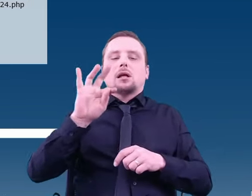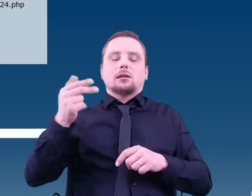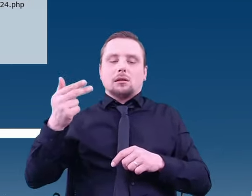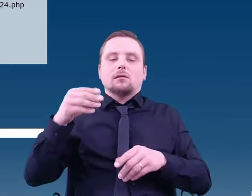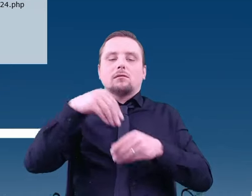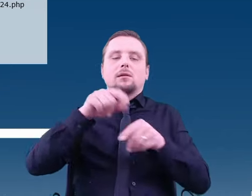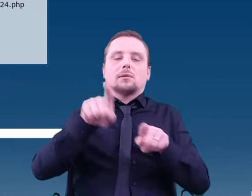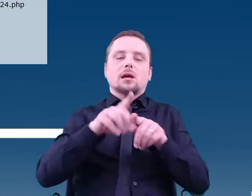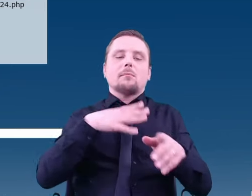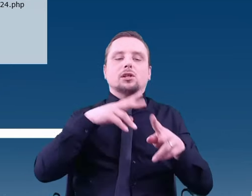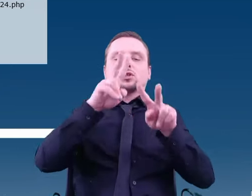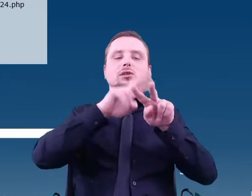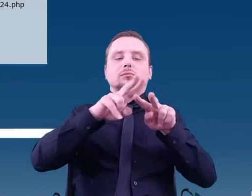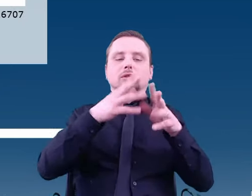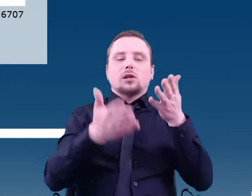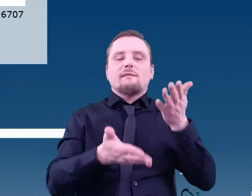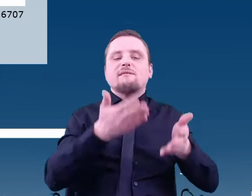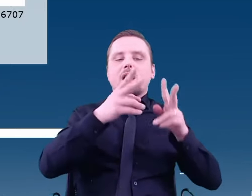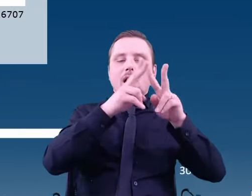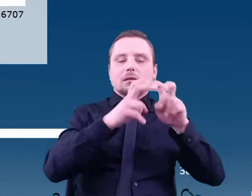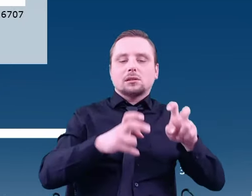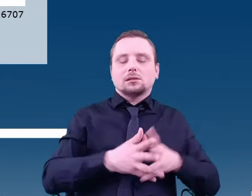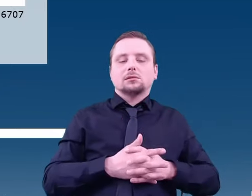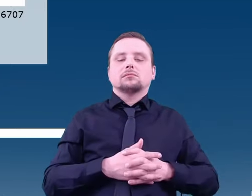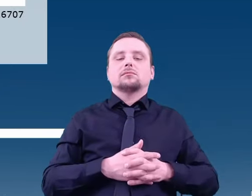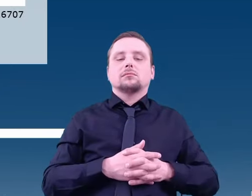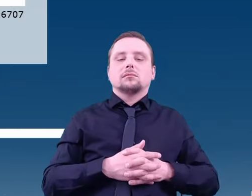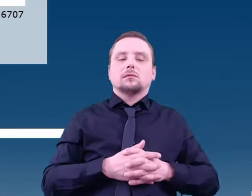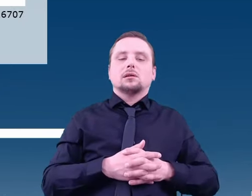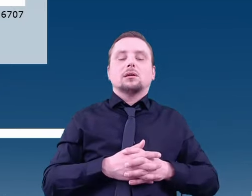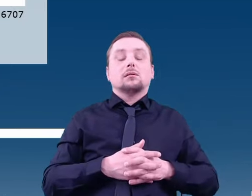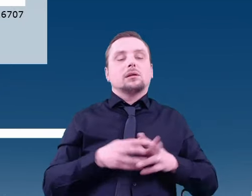We hope to find many interesting chemical compounds to study there.